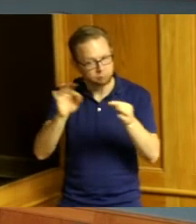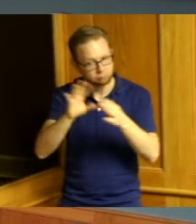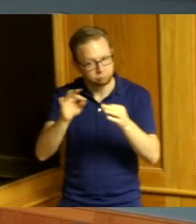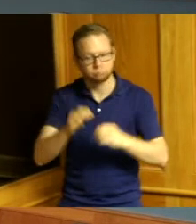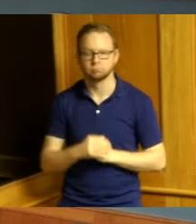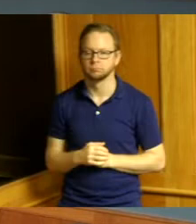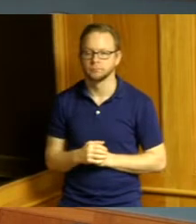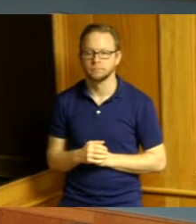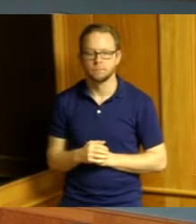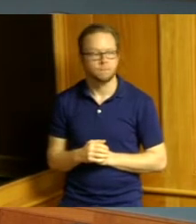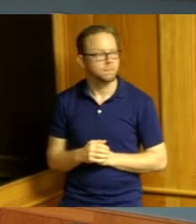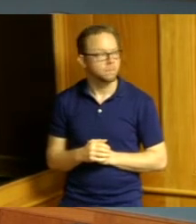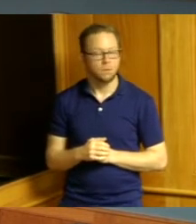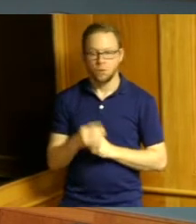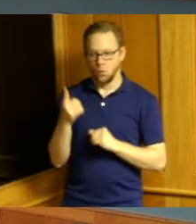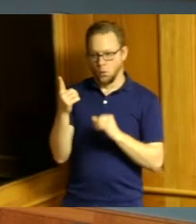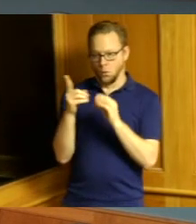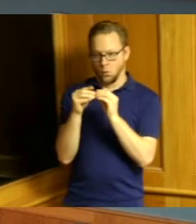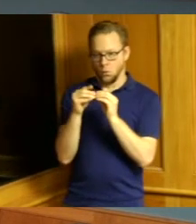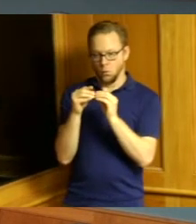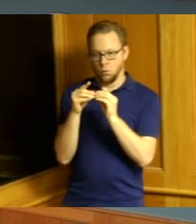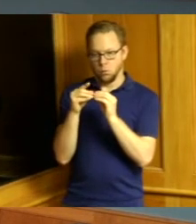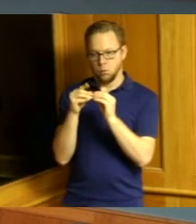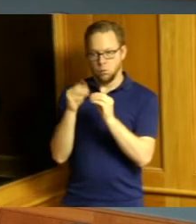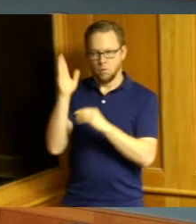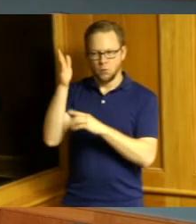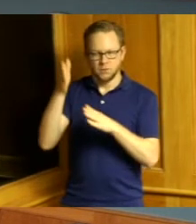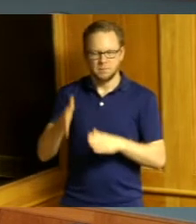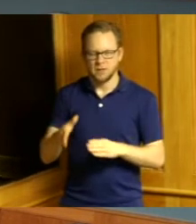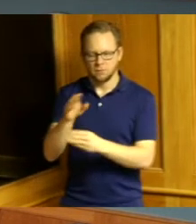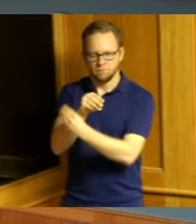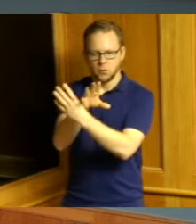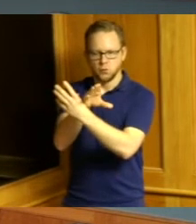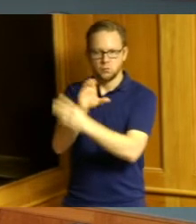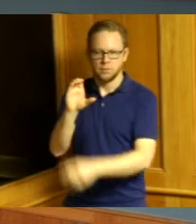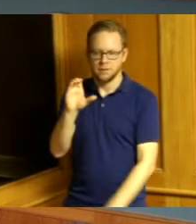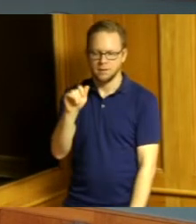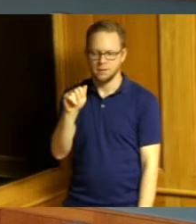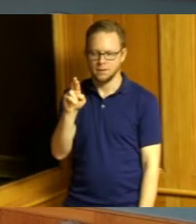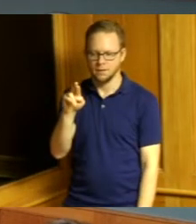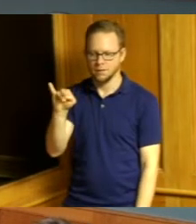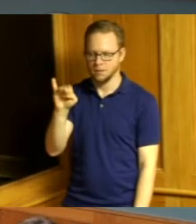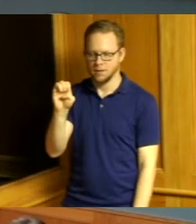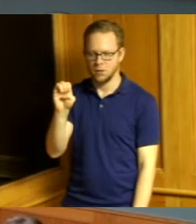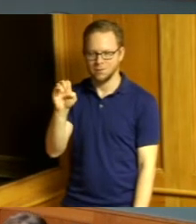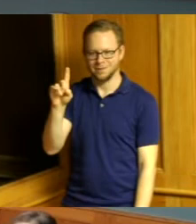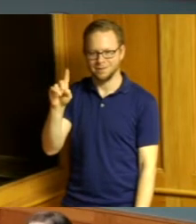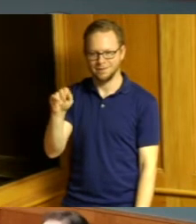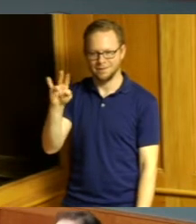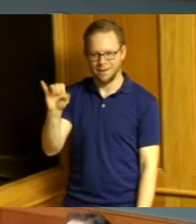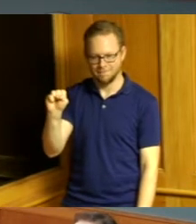we have one additional speaker on zoom Kerry Davis